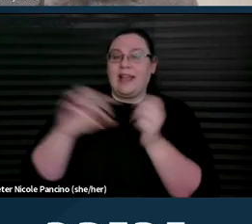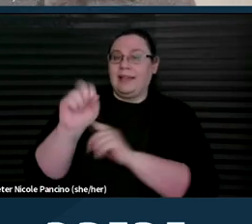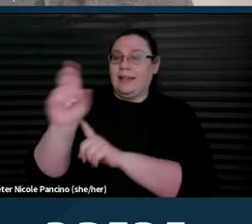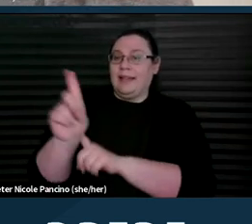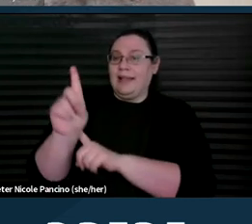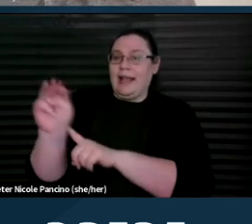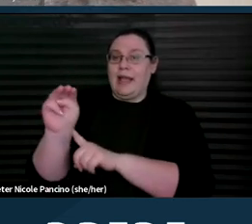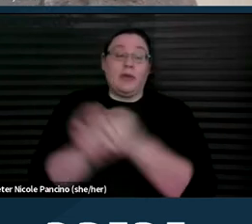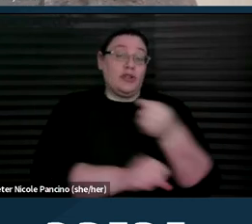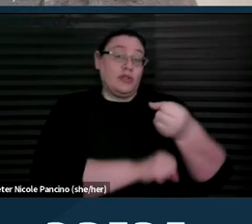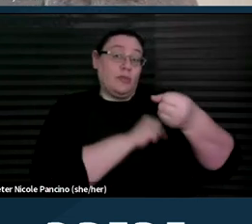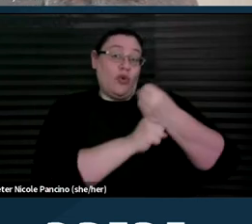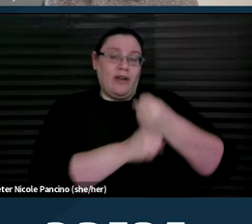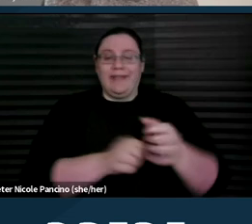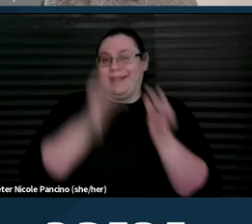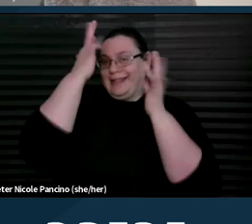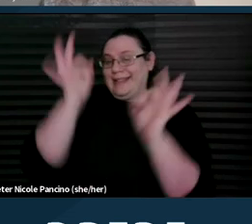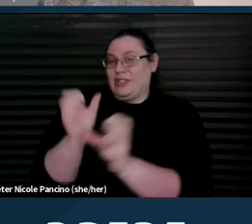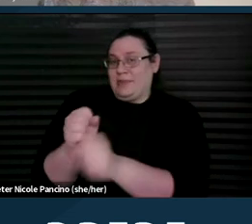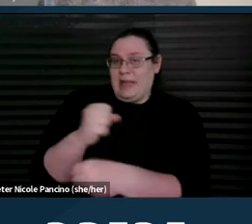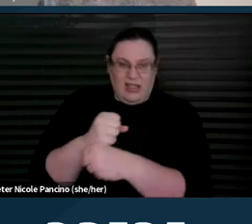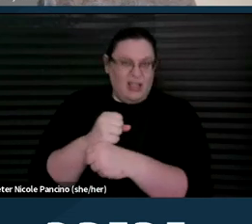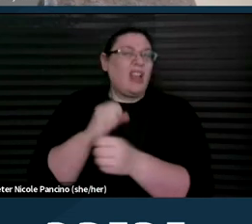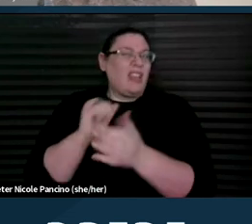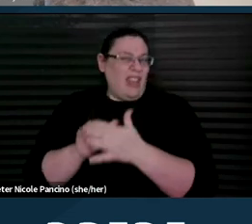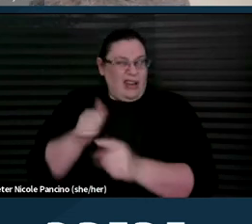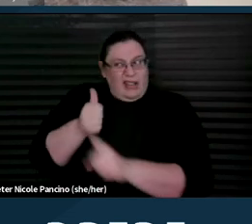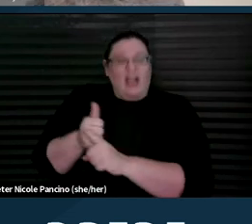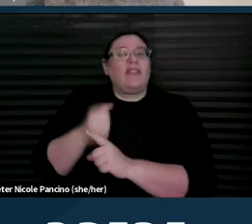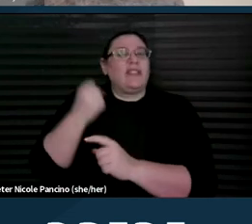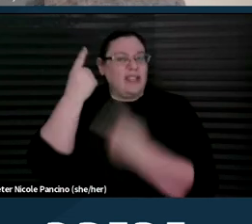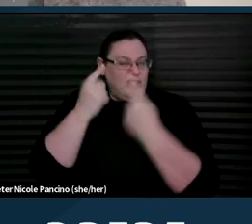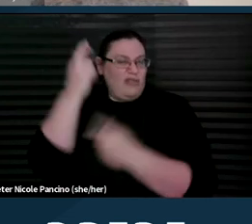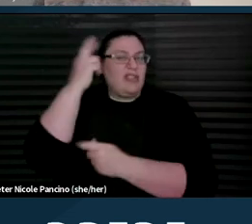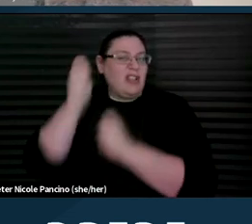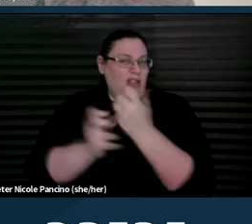which can be considered a reasonable accommodation and supported decision-making maybe helpful